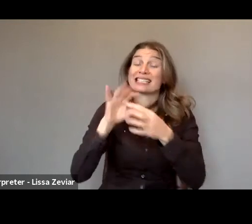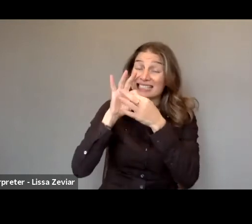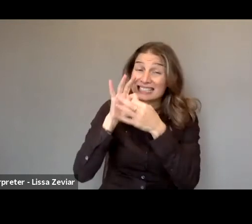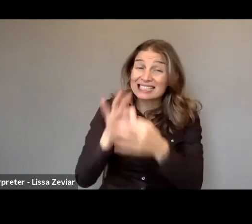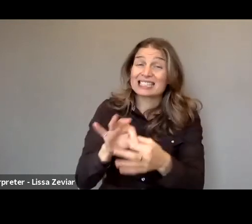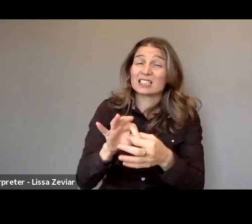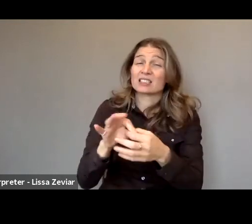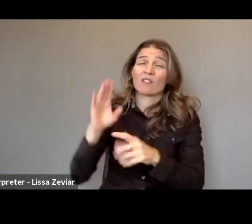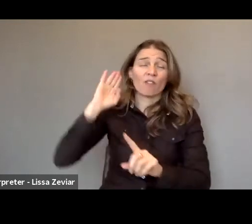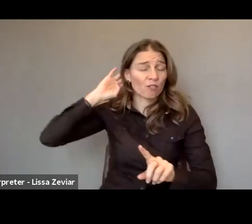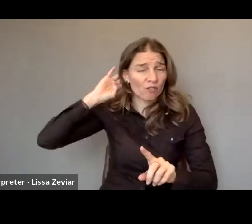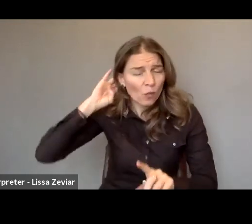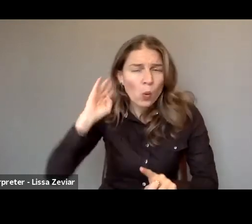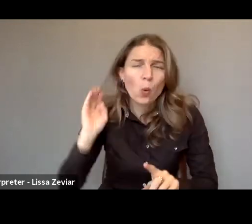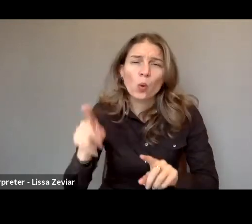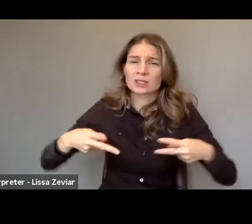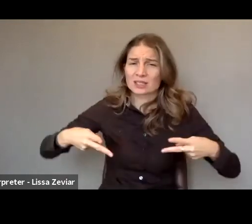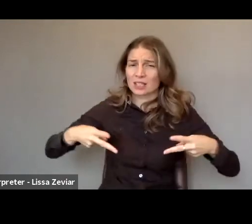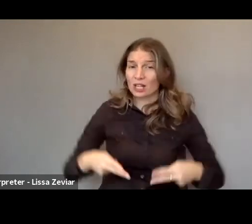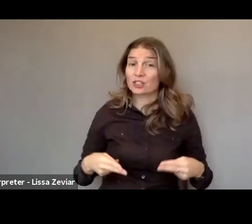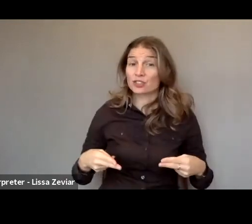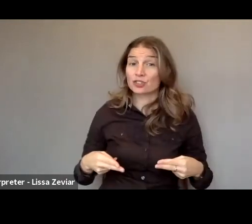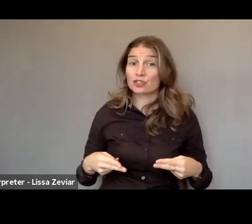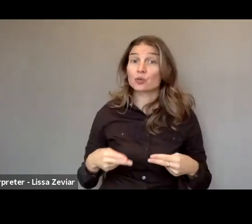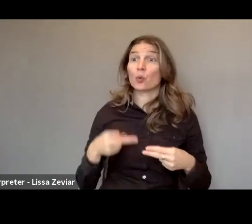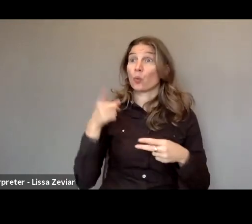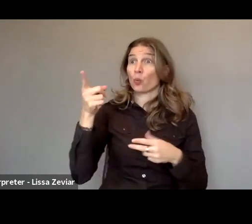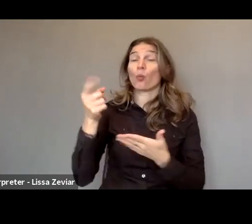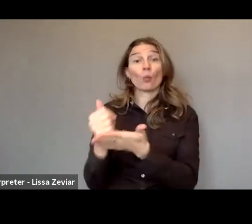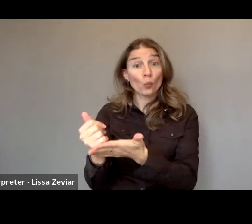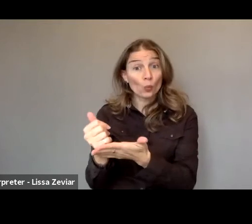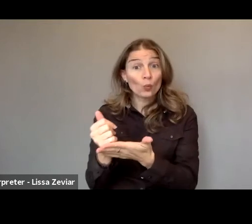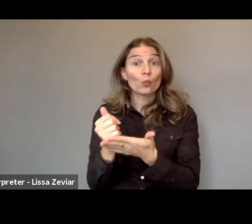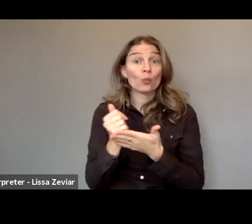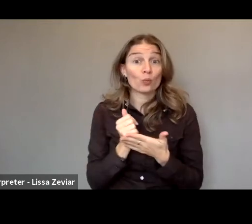And these actions have already served to undermine those preconceptions